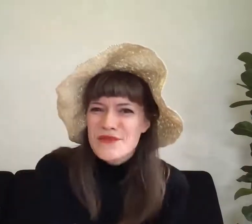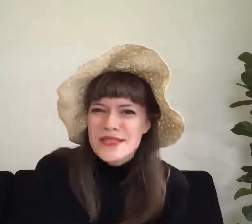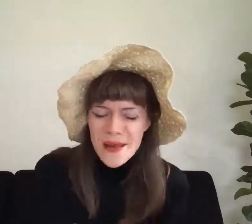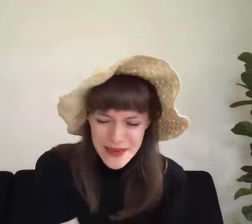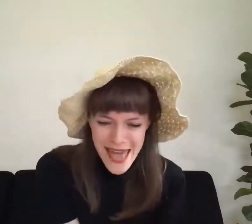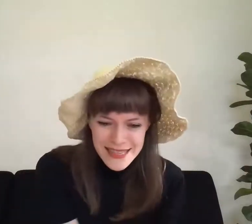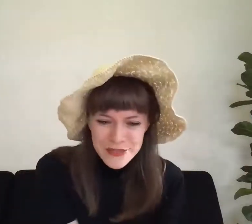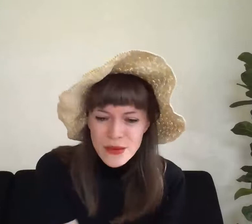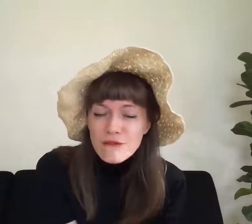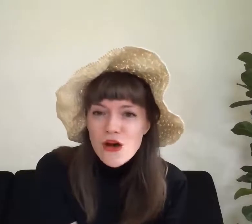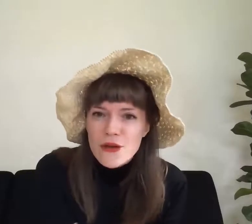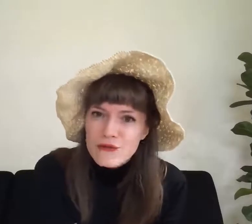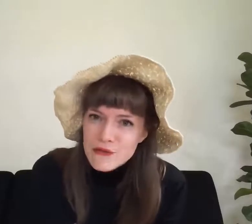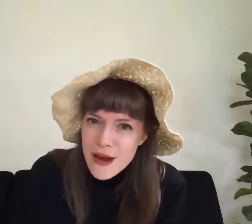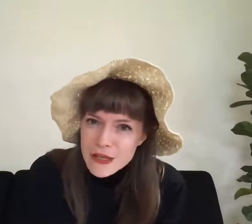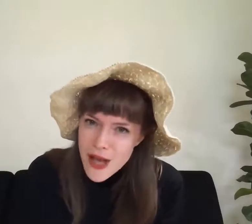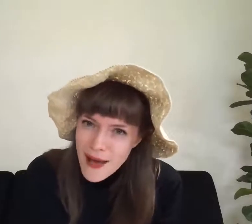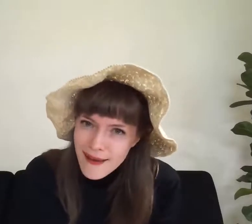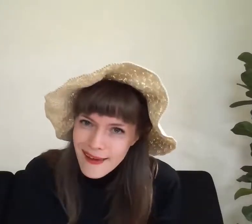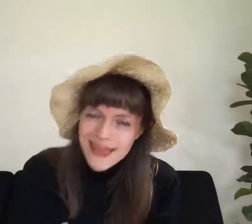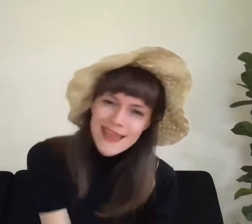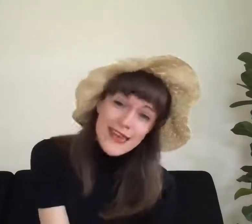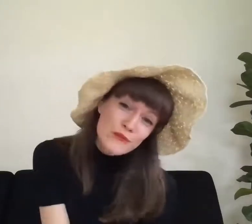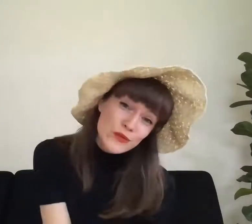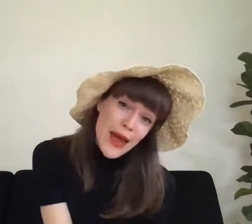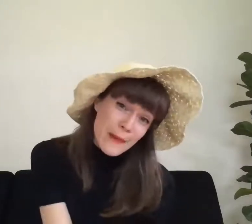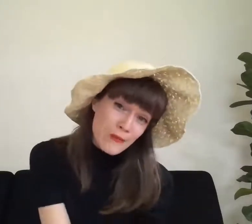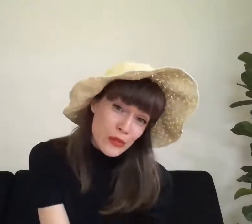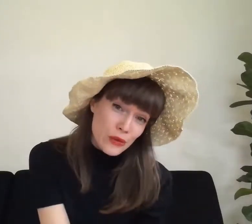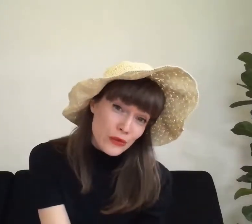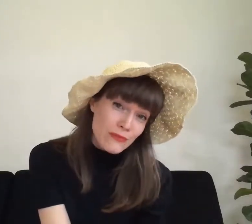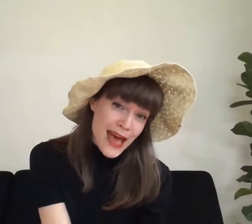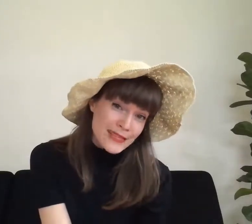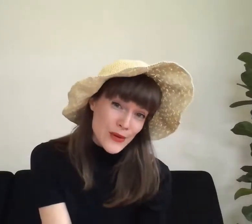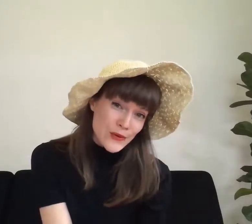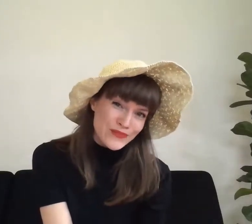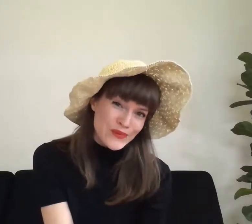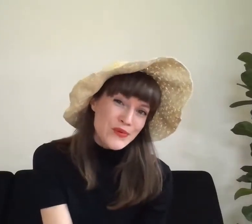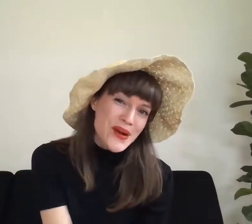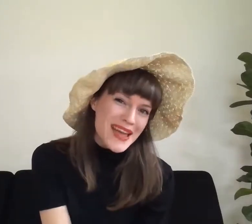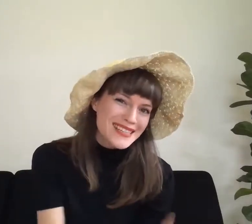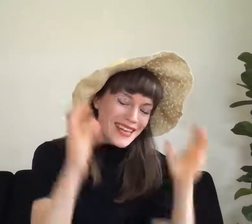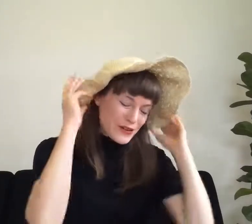What's up, next? We've got frère Jacques and then we'll wrap up with the goodbye song. Alright here goes